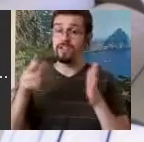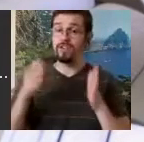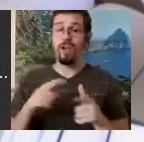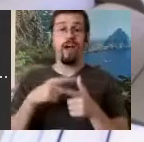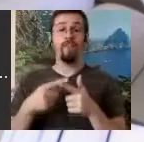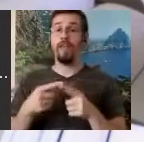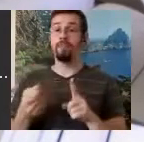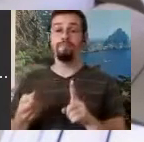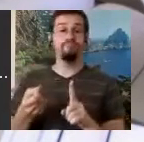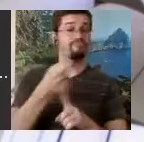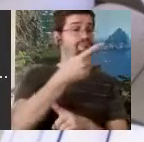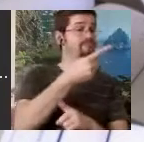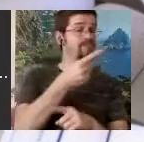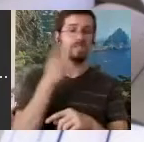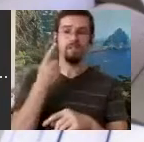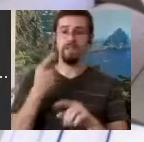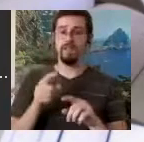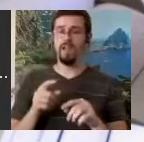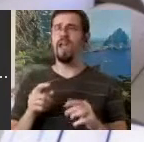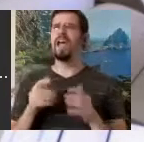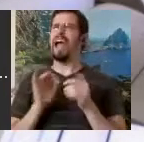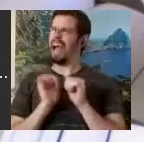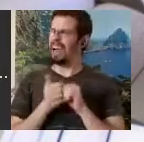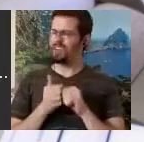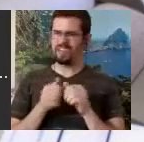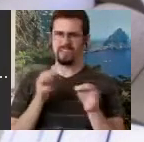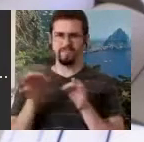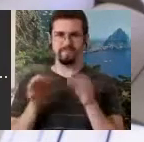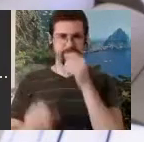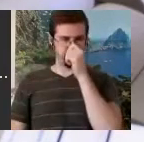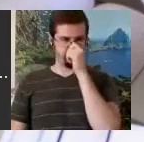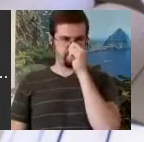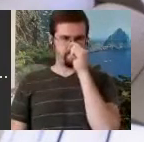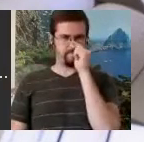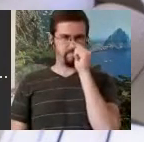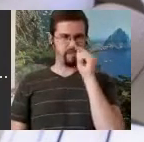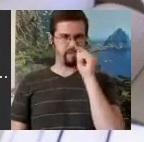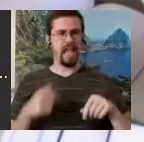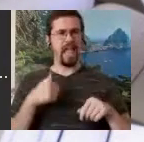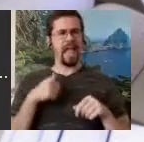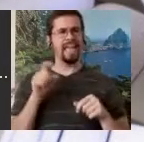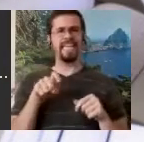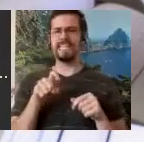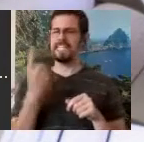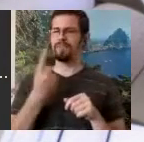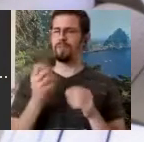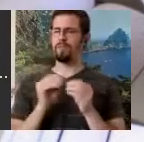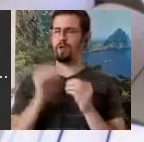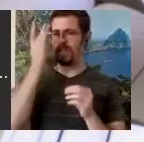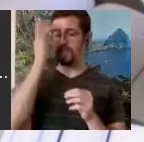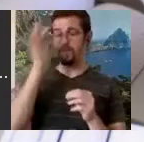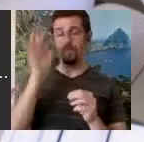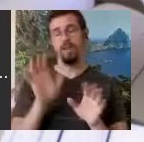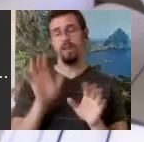explain this. I only know that I needed something a little more intellectual as well. Not that dancers aren't brilliant. They are.